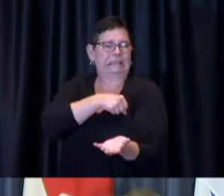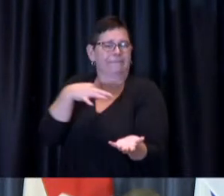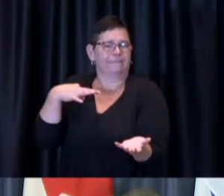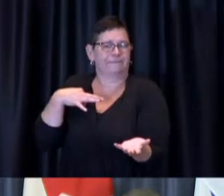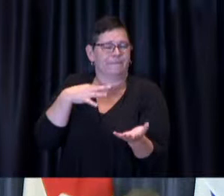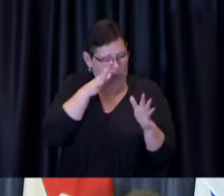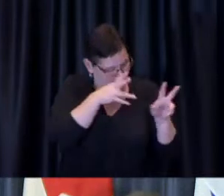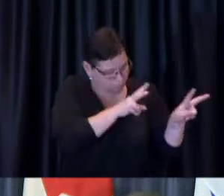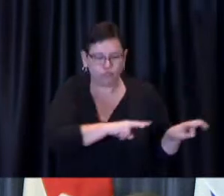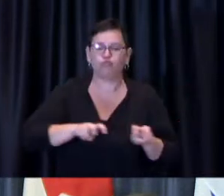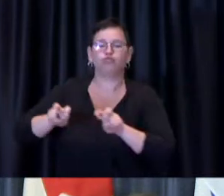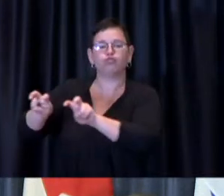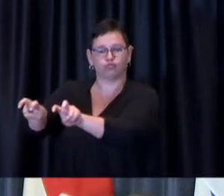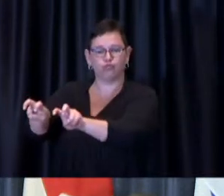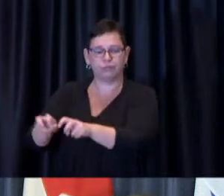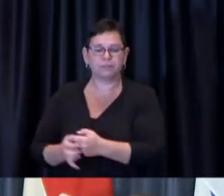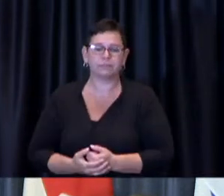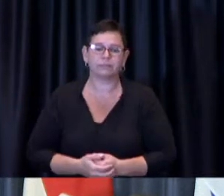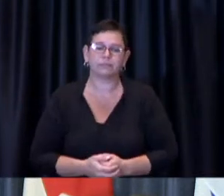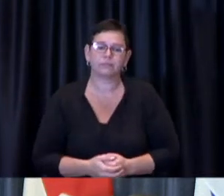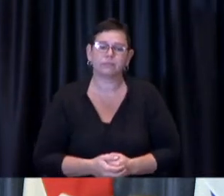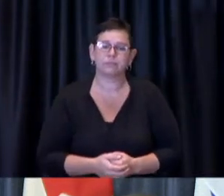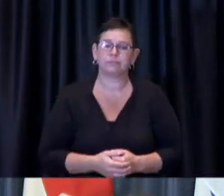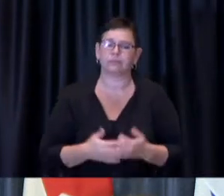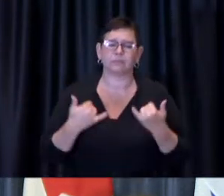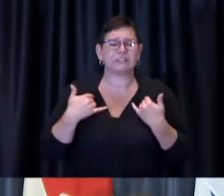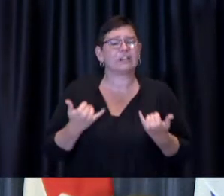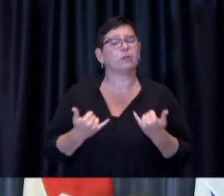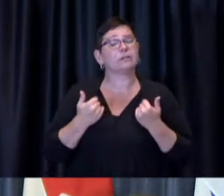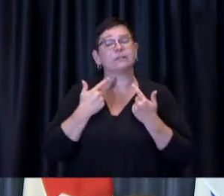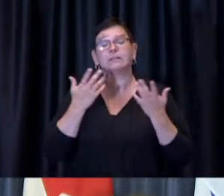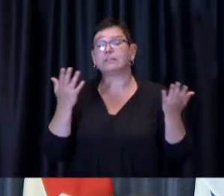Instead of expecting that they will come to us we will go to them with the vaccines.